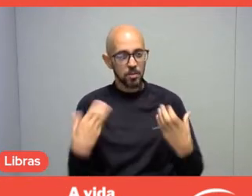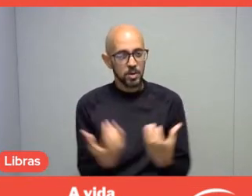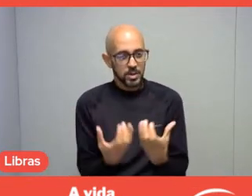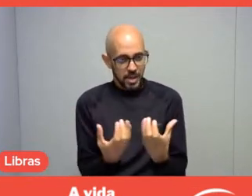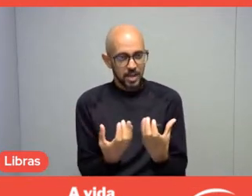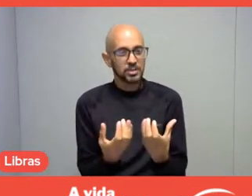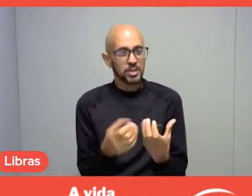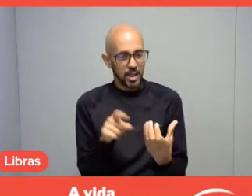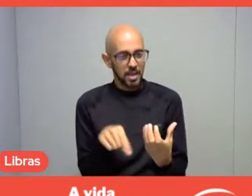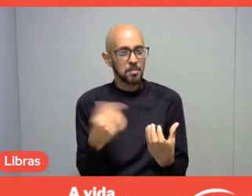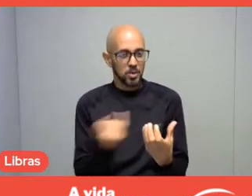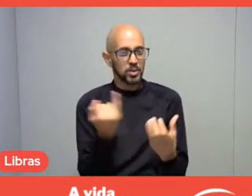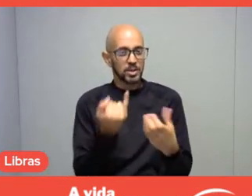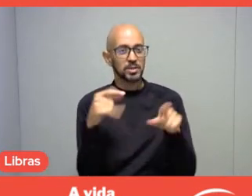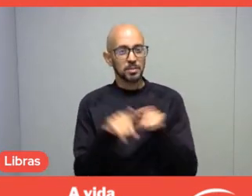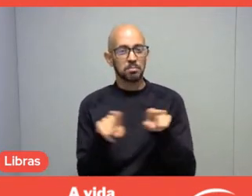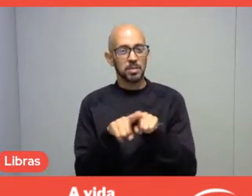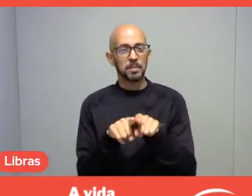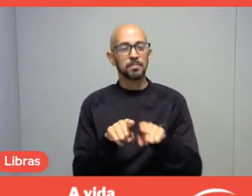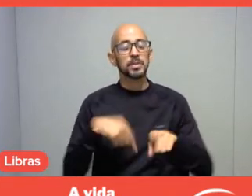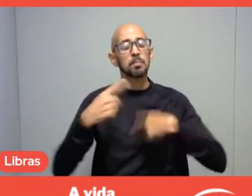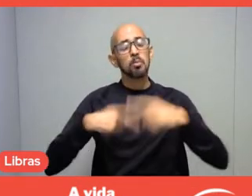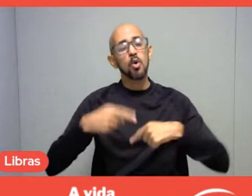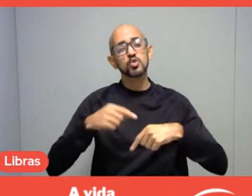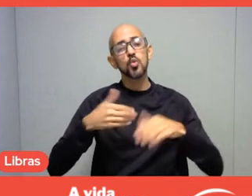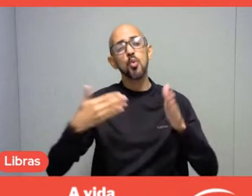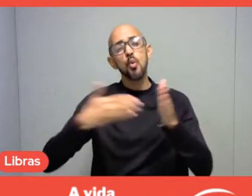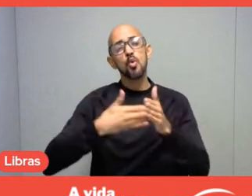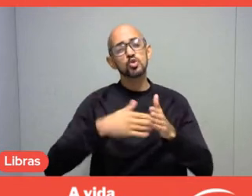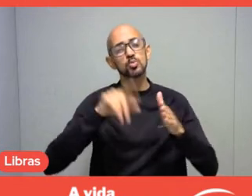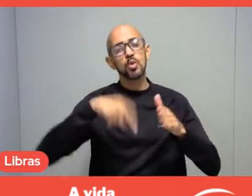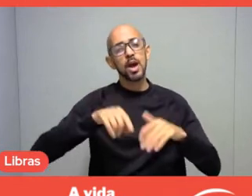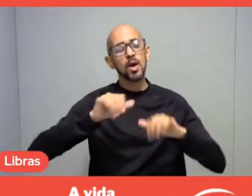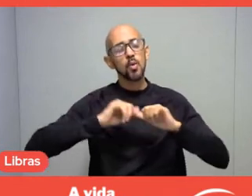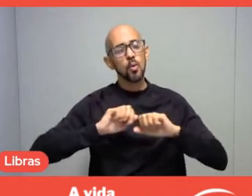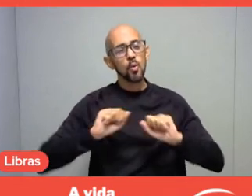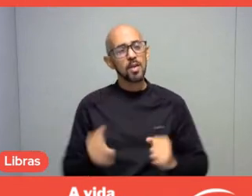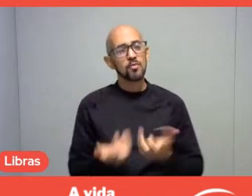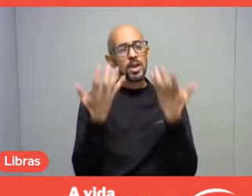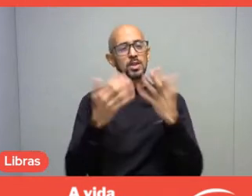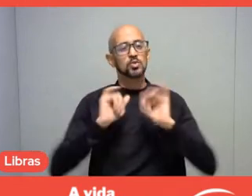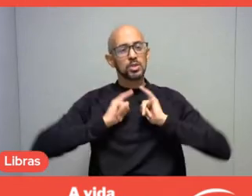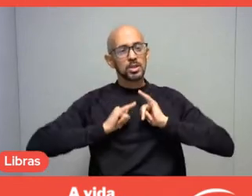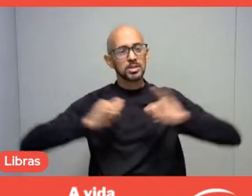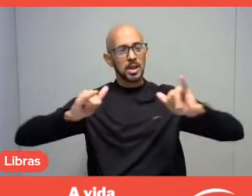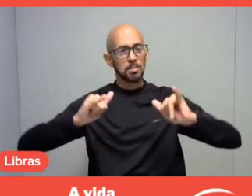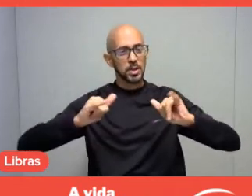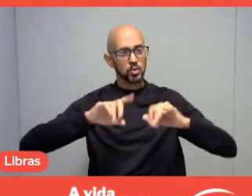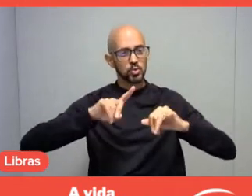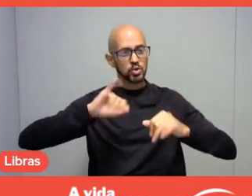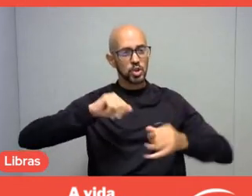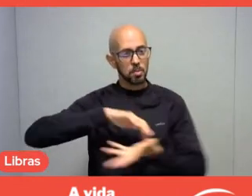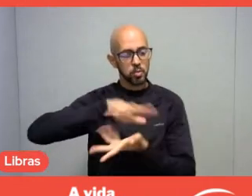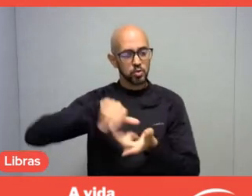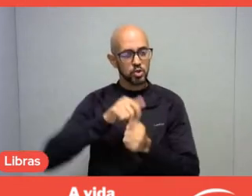And finally, Márcia, regarding the launch event of this World Leisure Day in the third edition.